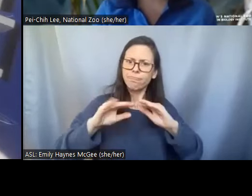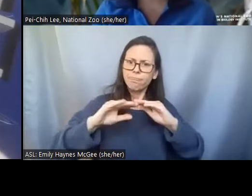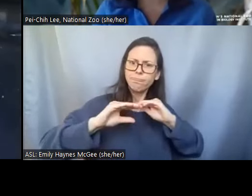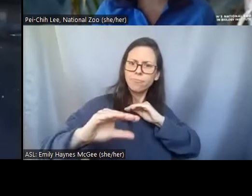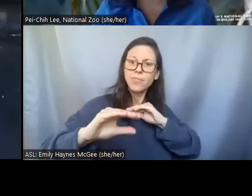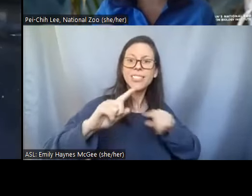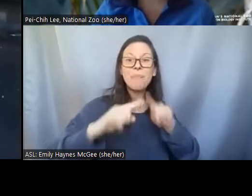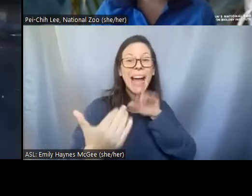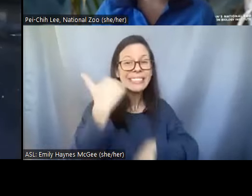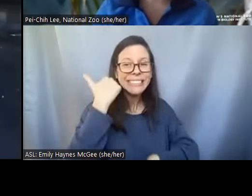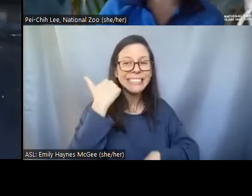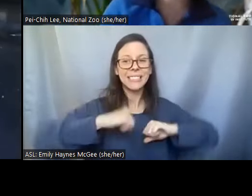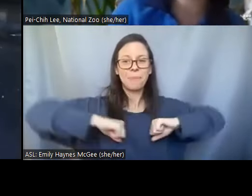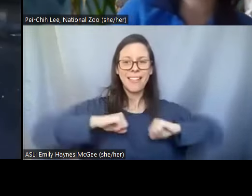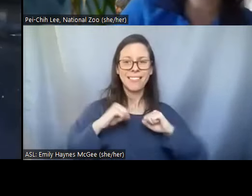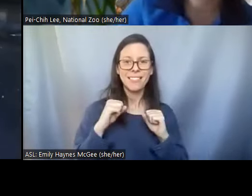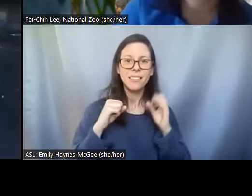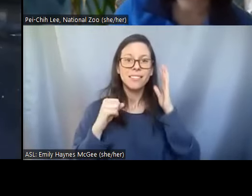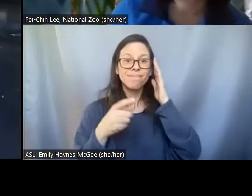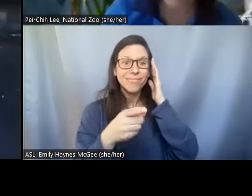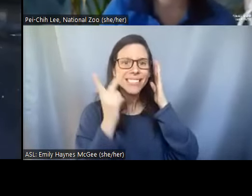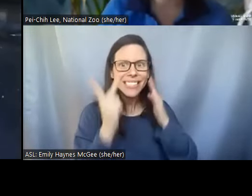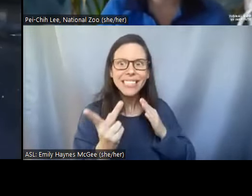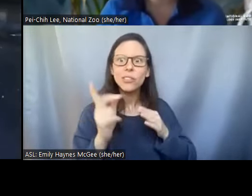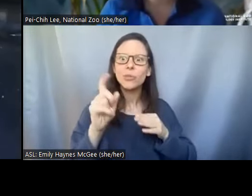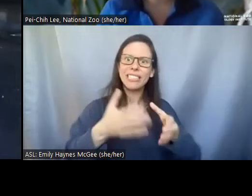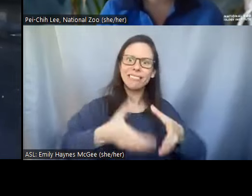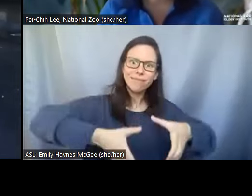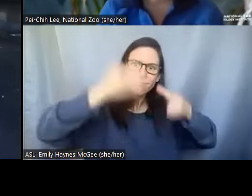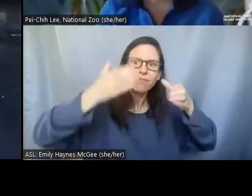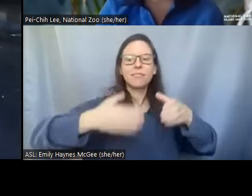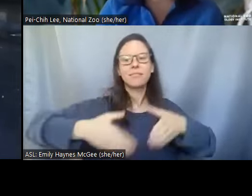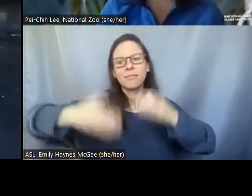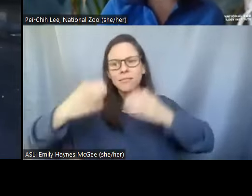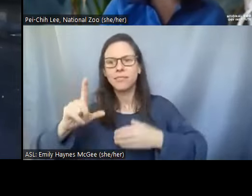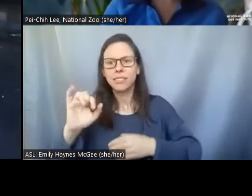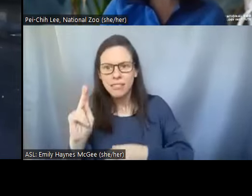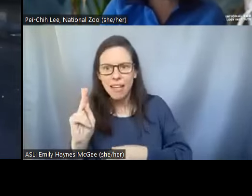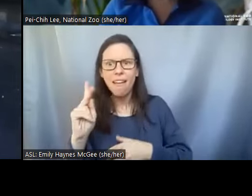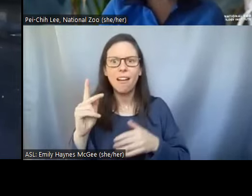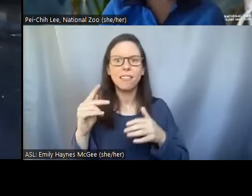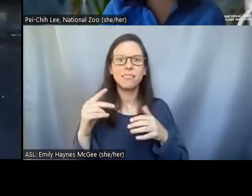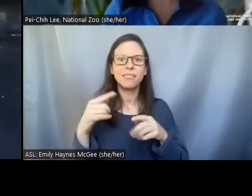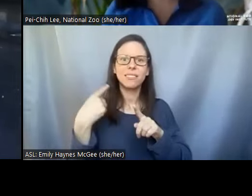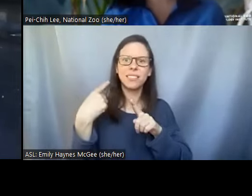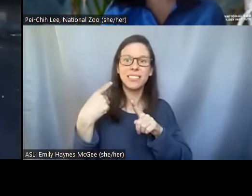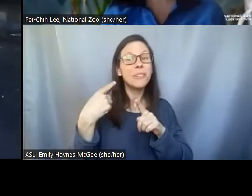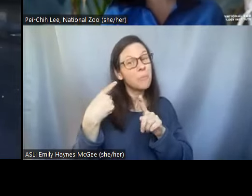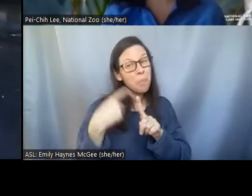lot of space because you see we need all these tanks and we evaporate very fast so we need to